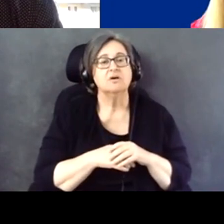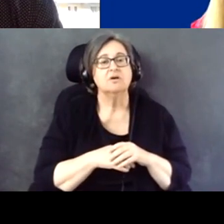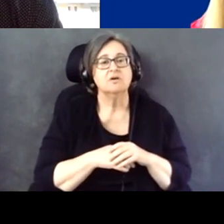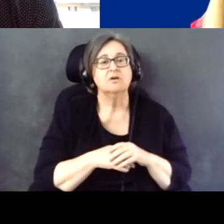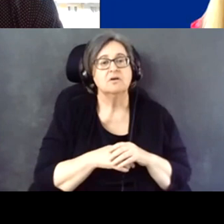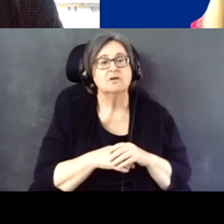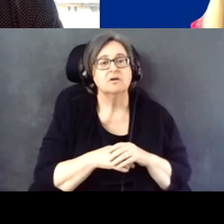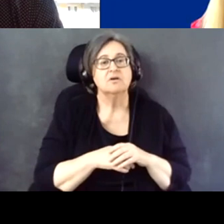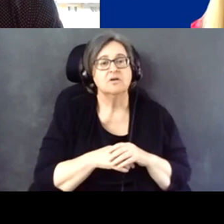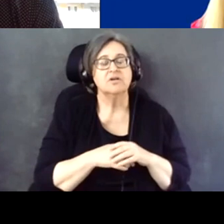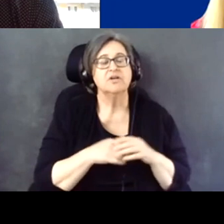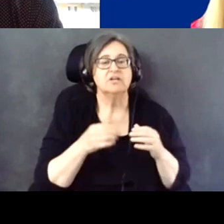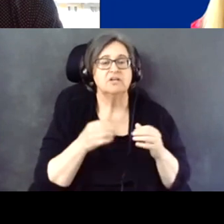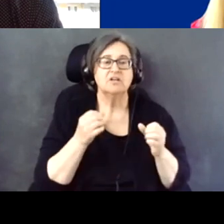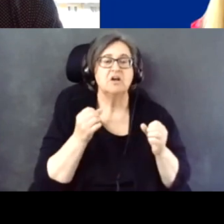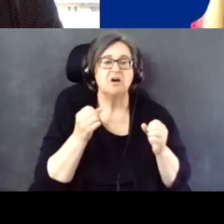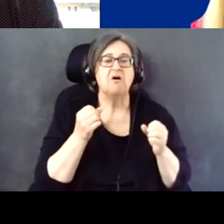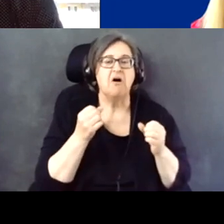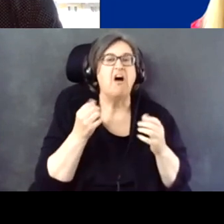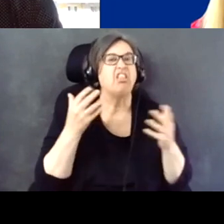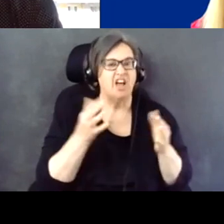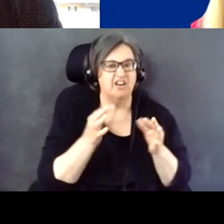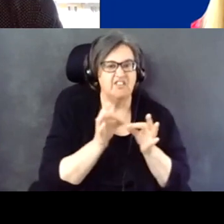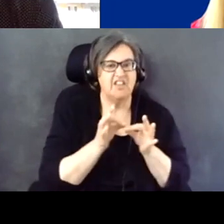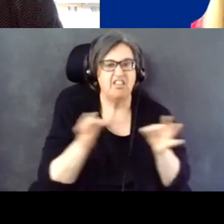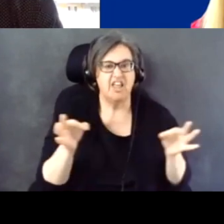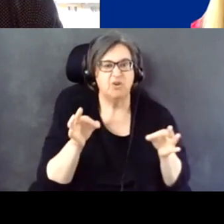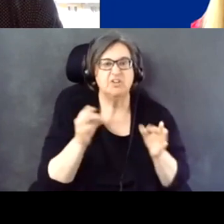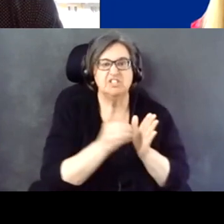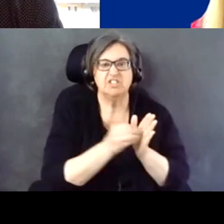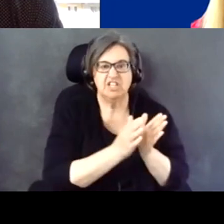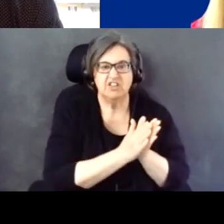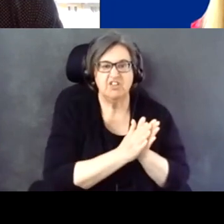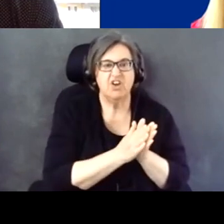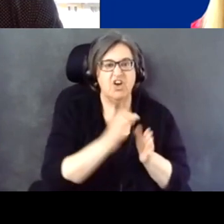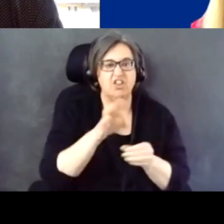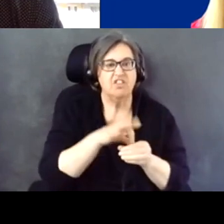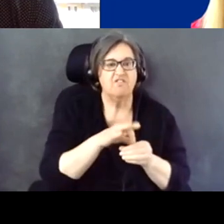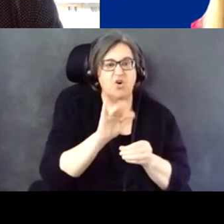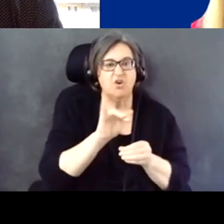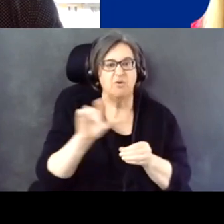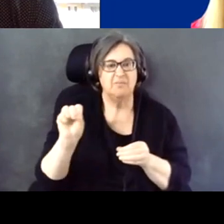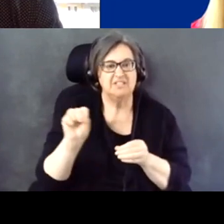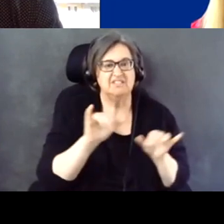in these voting bills seem to be the same. So it look like there were bunch of ghost writer writing this stuff.